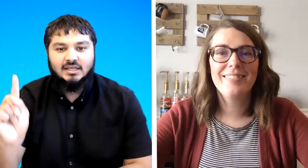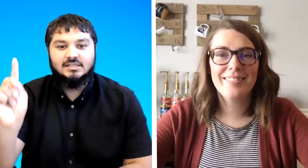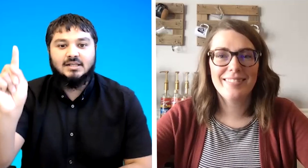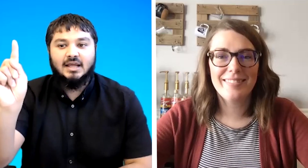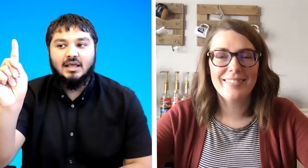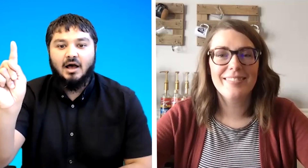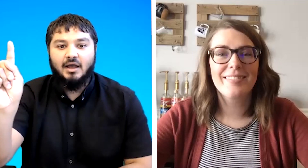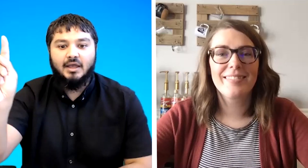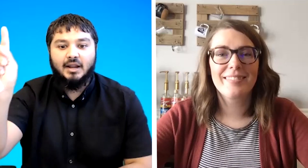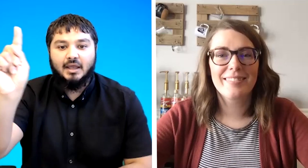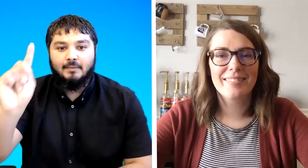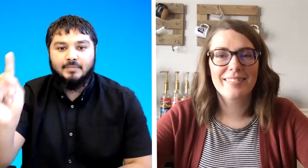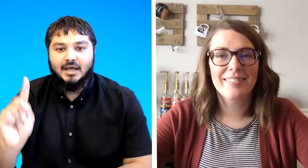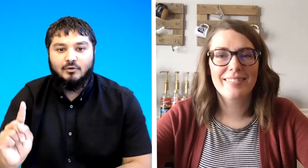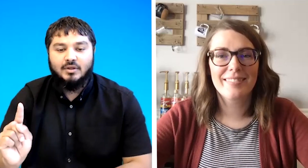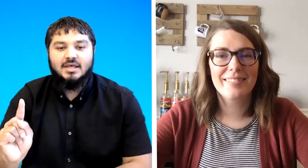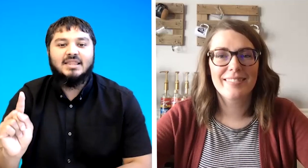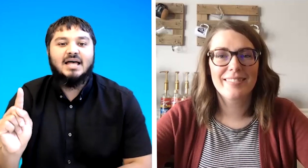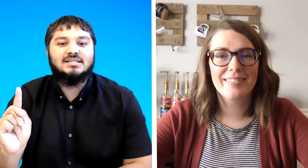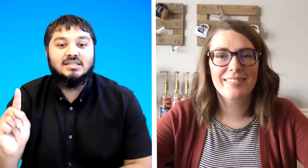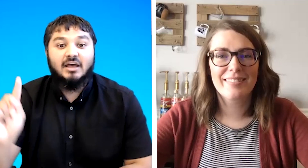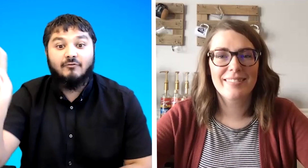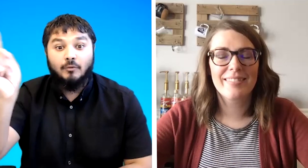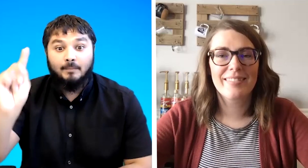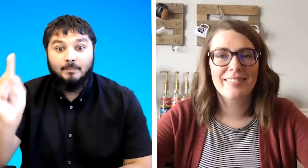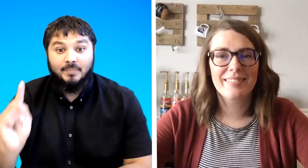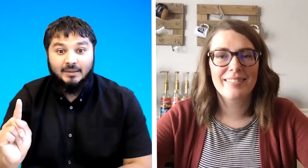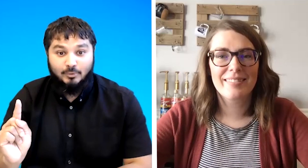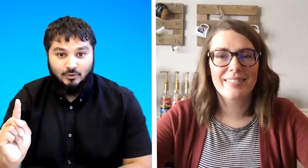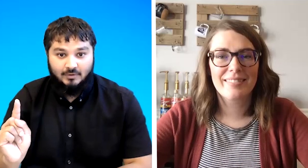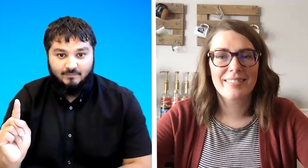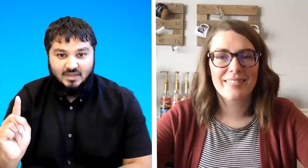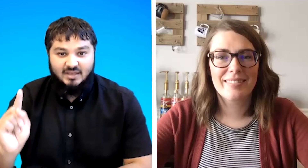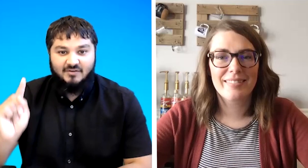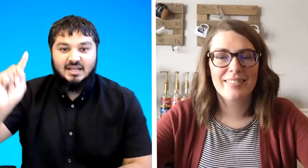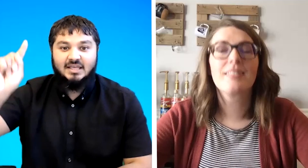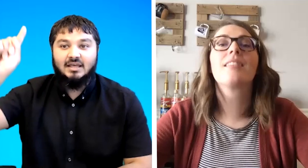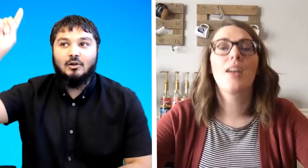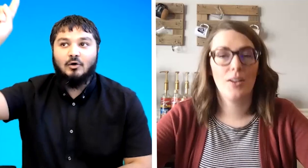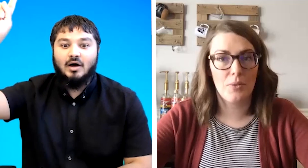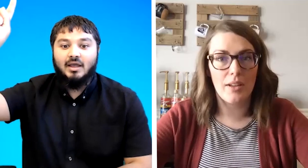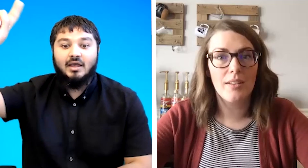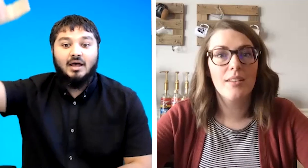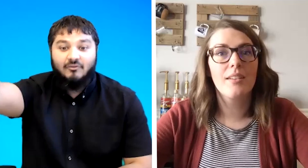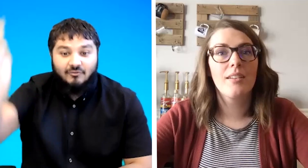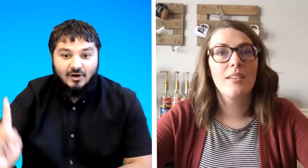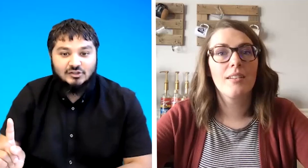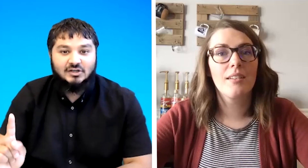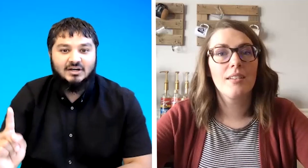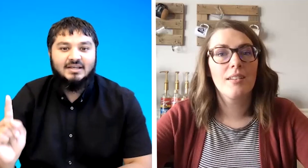it slightly higher i come down that's the sign for people i take it a lot higher and faster